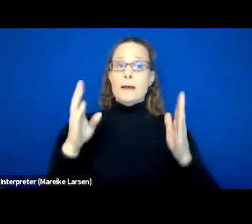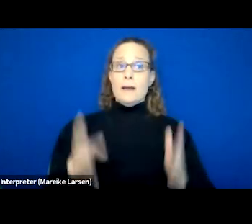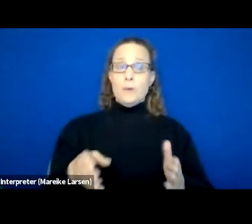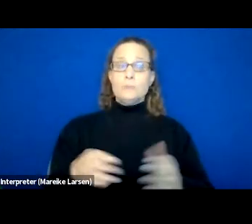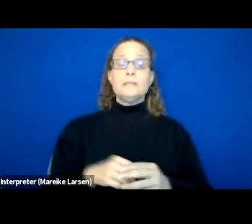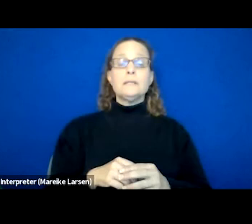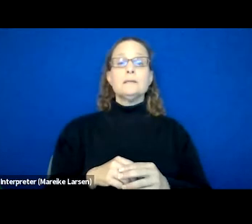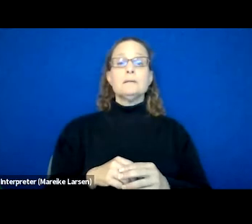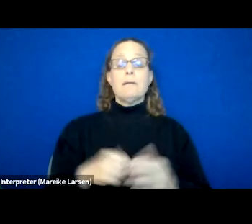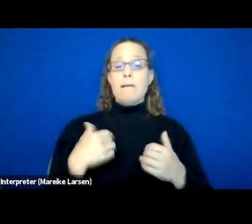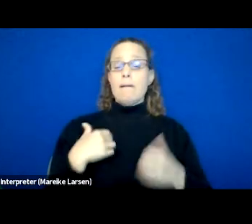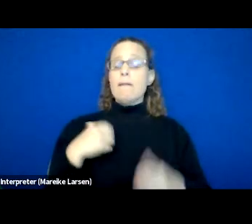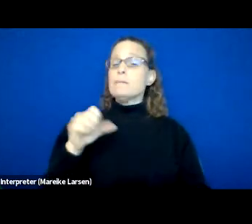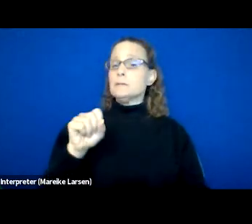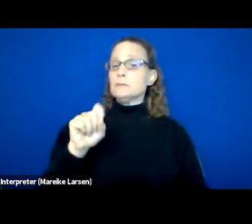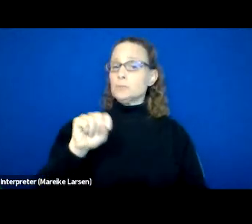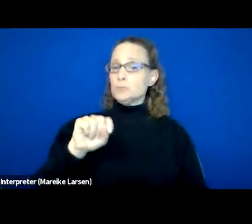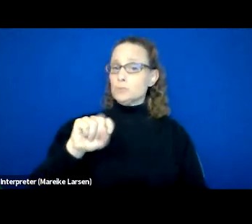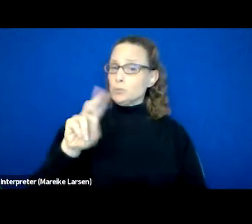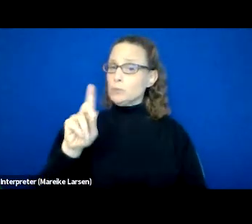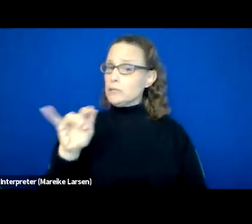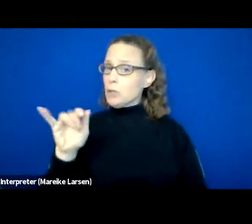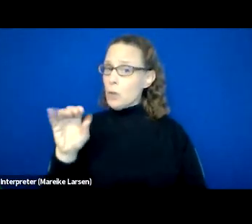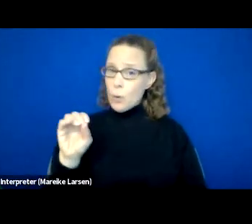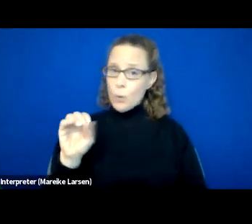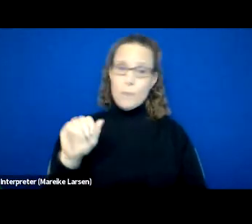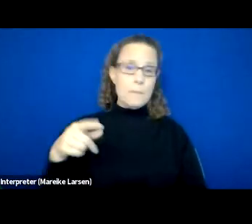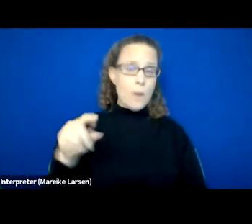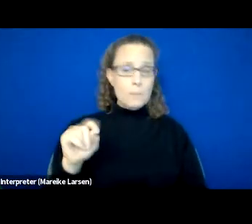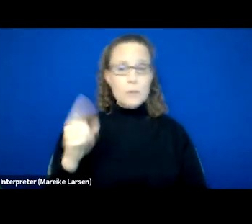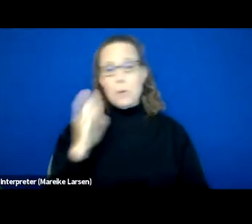We have studios, we also have one bedrooms and two bedrooms.